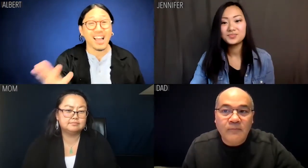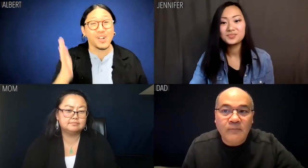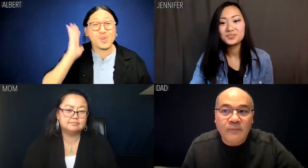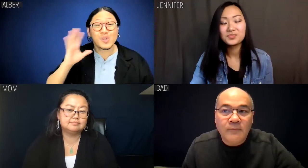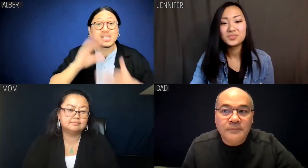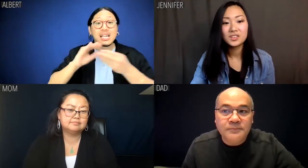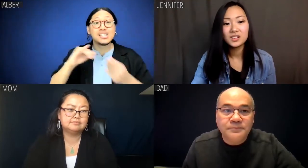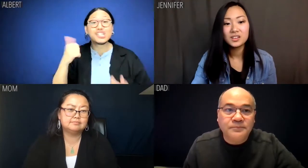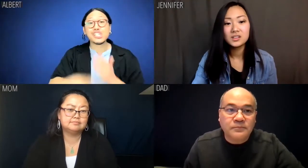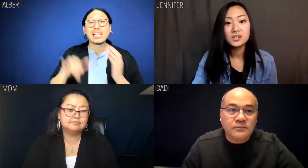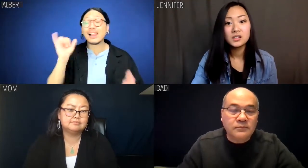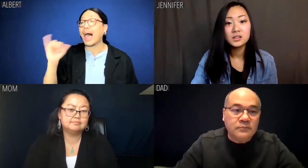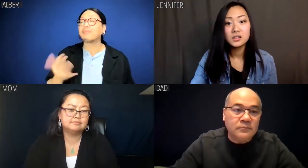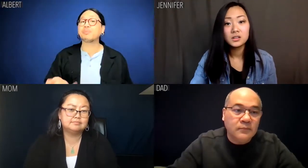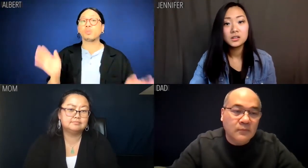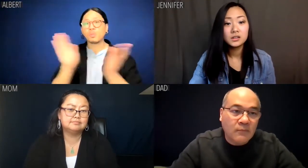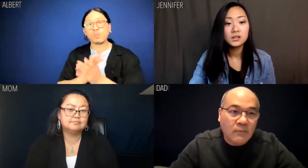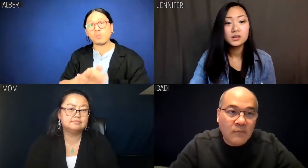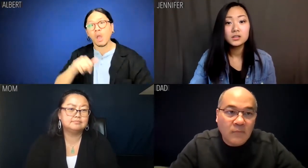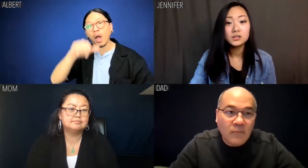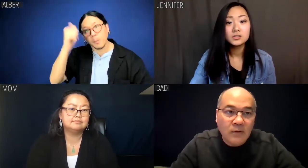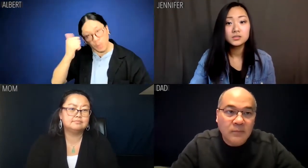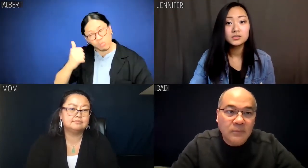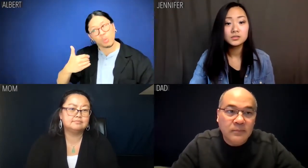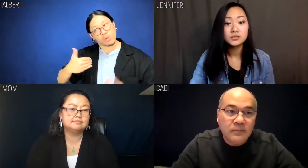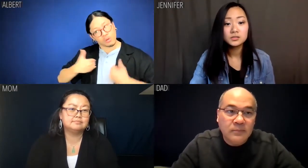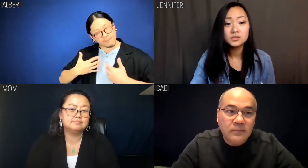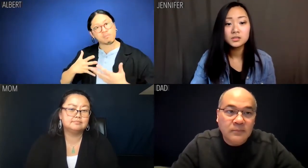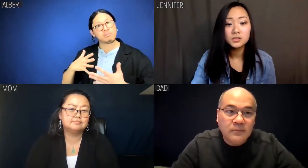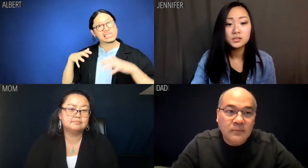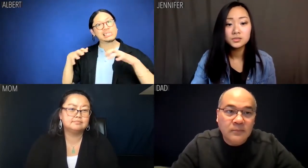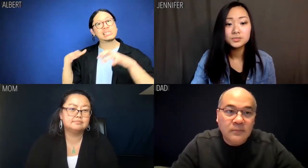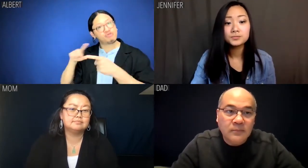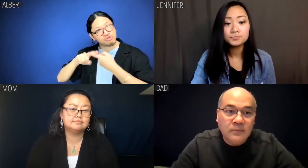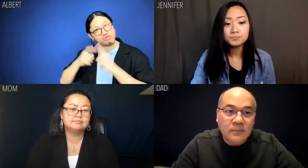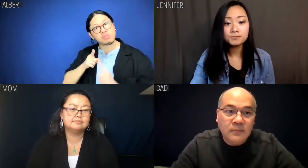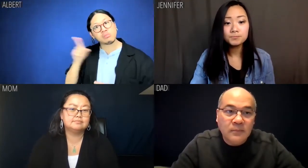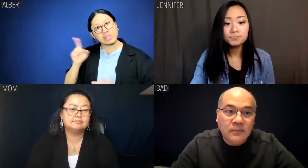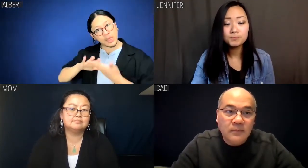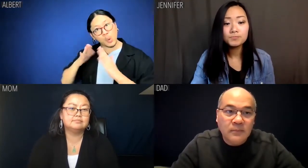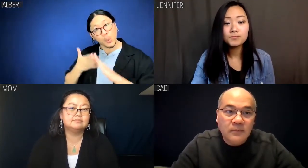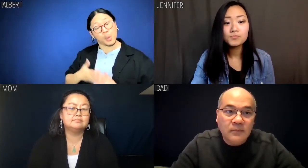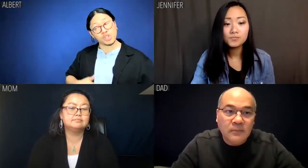Albert: You used to say shit like, "Albert. We have a lot of friends in the community,